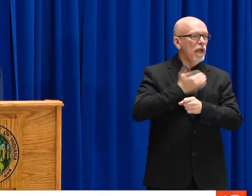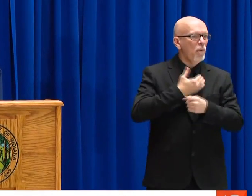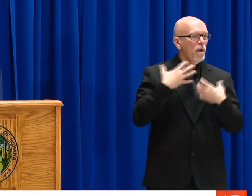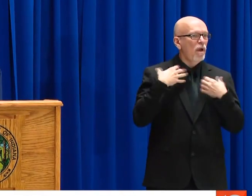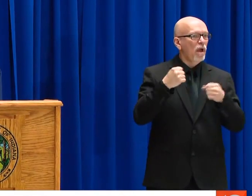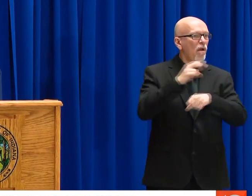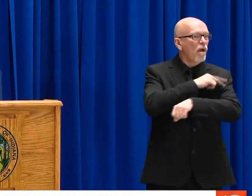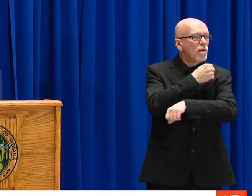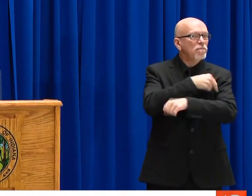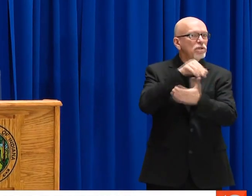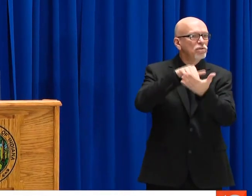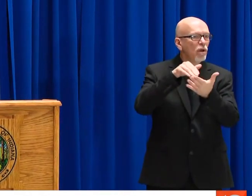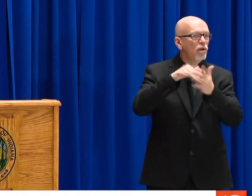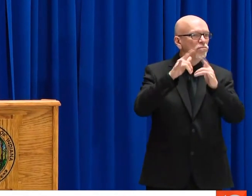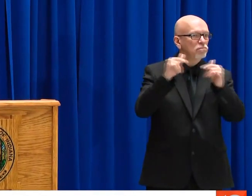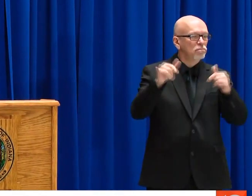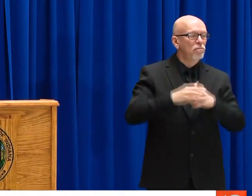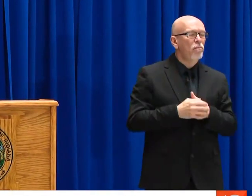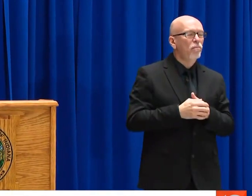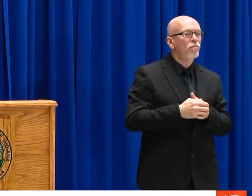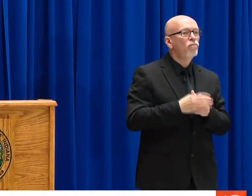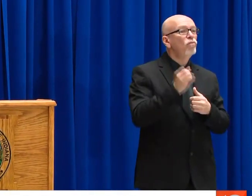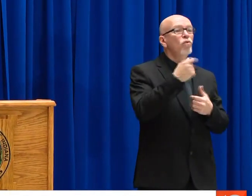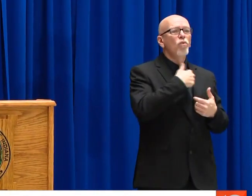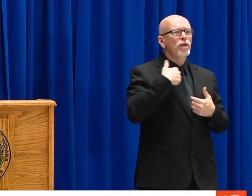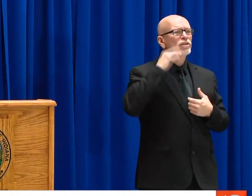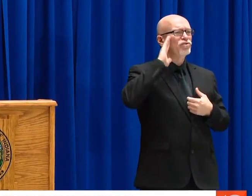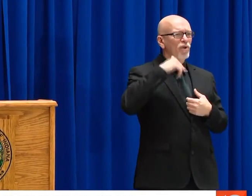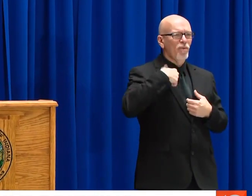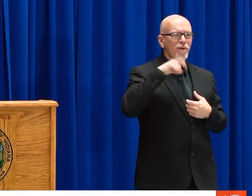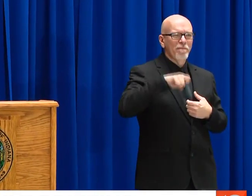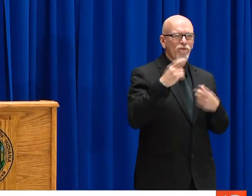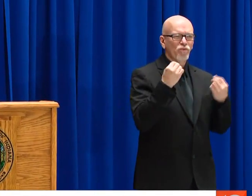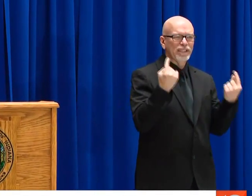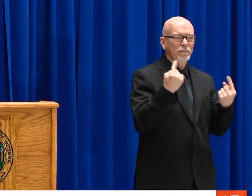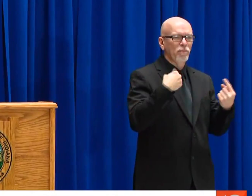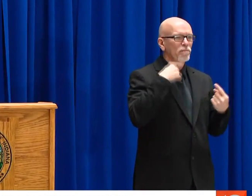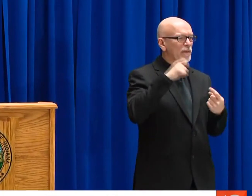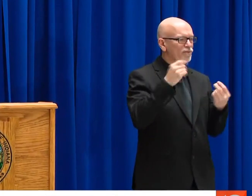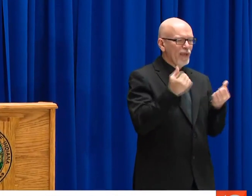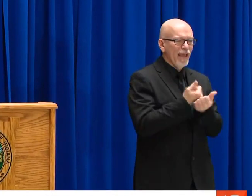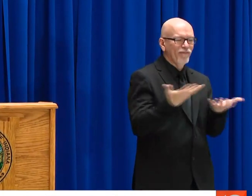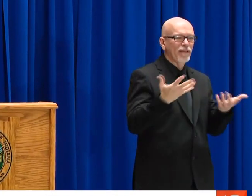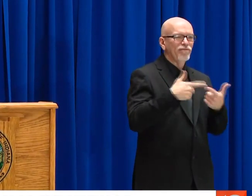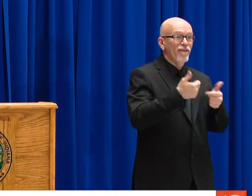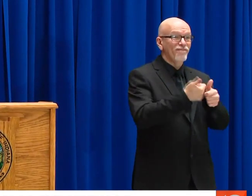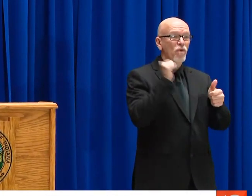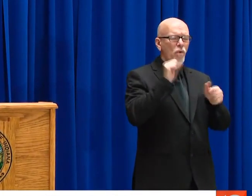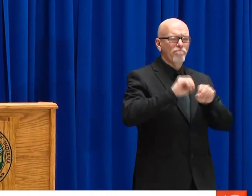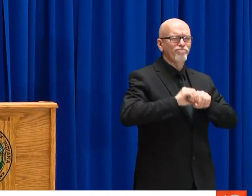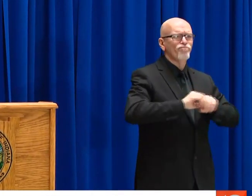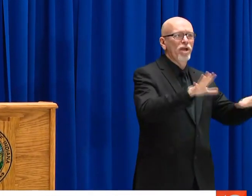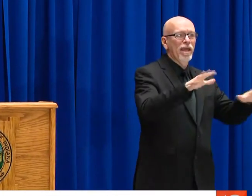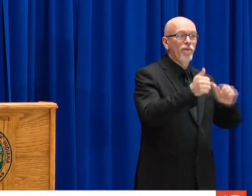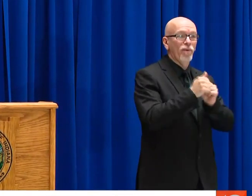QUICKLY BECOMES A PUBLIC HEALTH EMERGENCY. AND AN ADDITIONAL BURDEN ON OUR HEALTHCARE SYSTEM. FROM AN EARLY TIME IN OUR